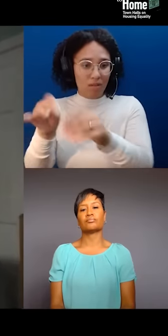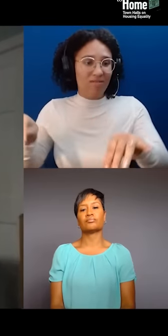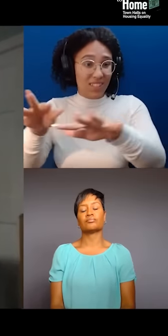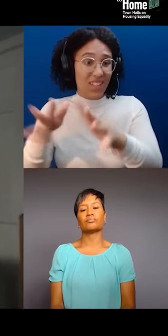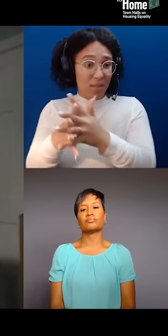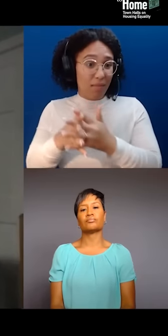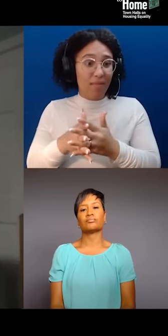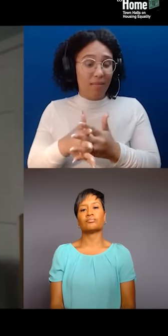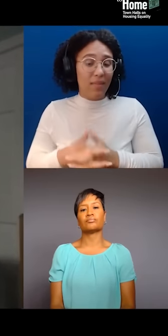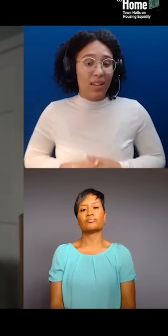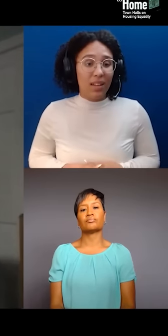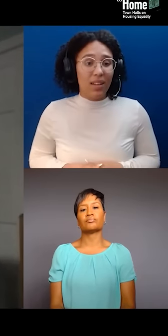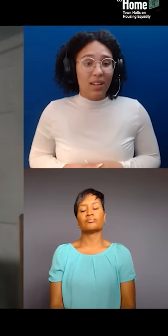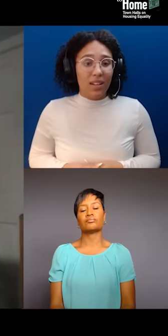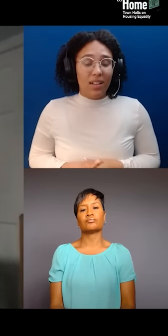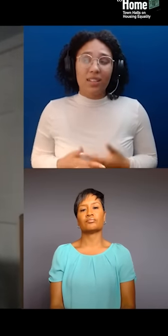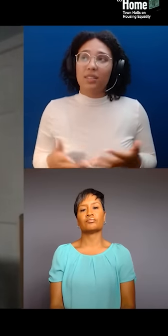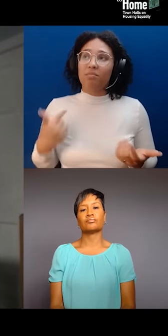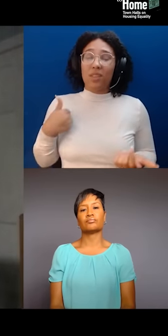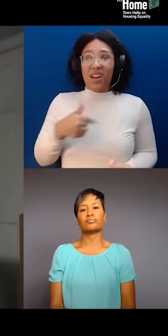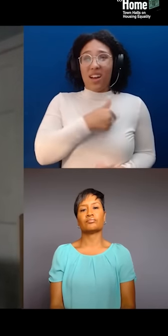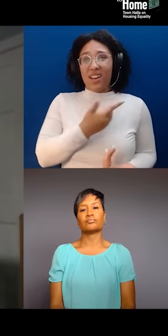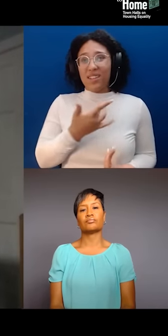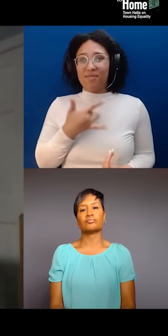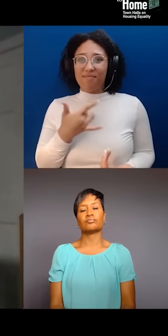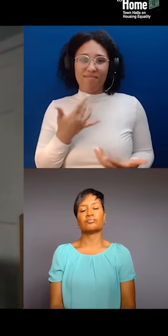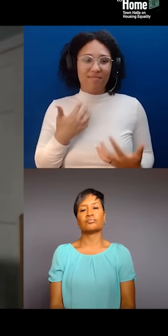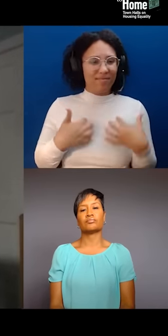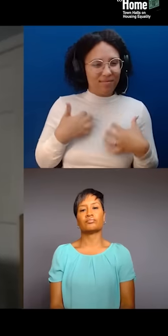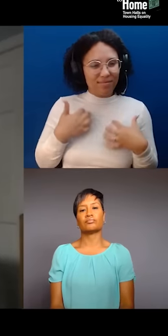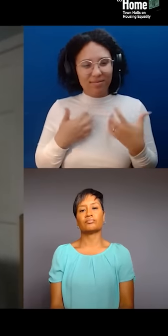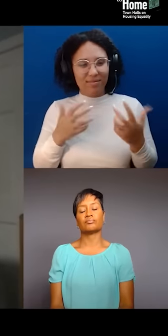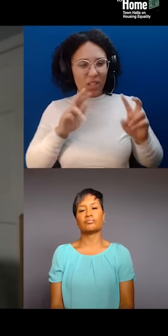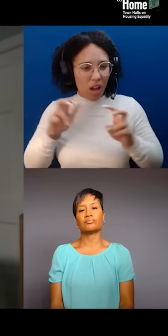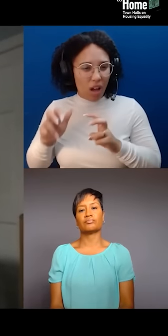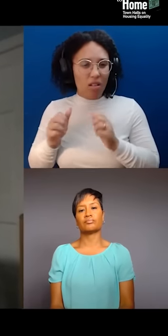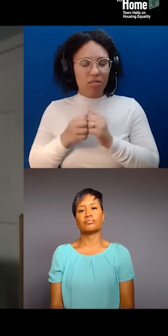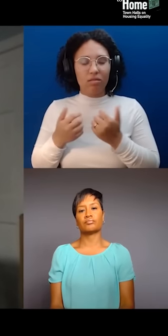we grapple a lot with these issues around gentrification and displacement, and really,